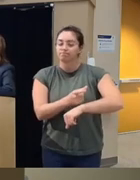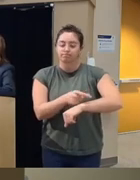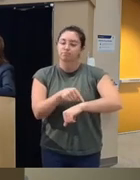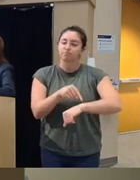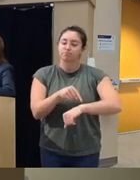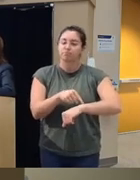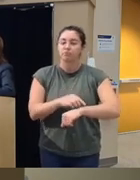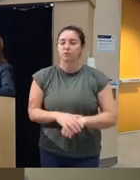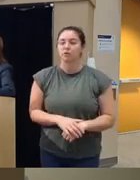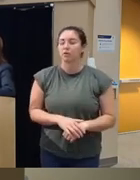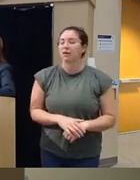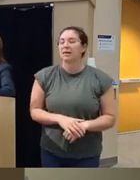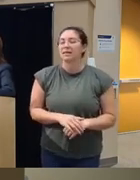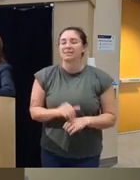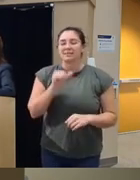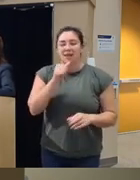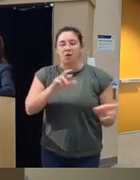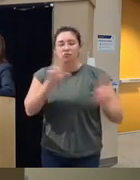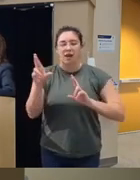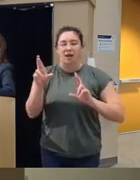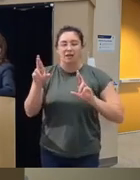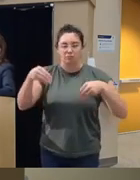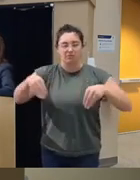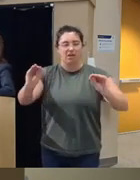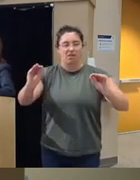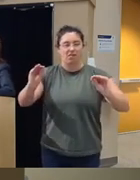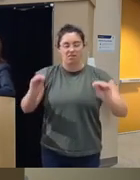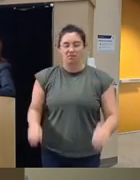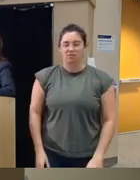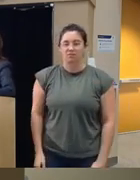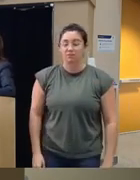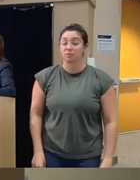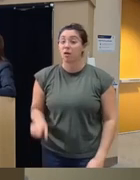not approachable it's really not ready for market yet but you can see how having other objective